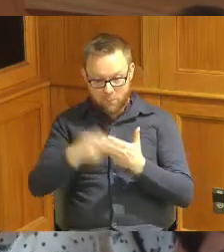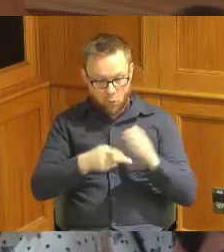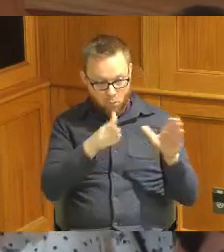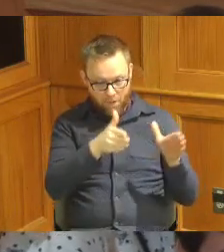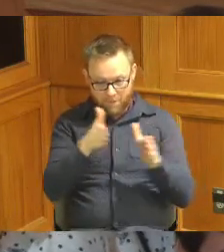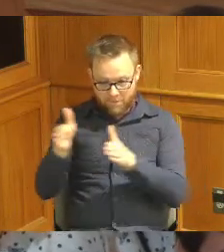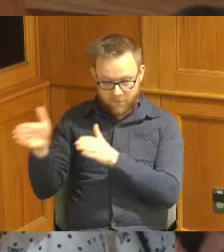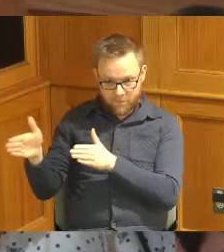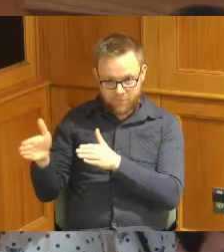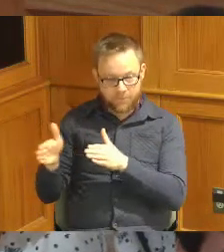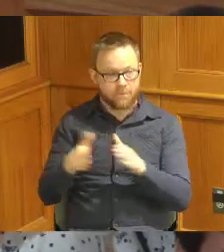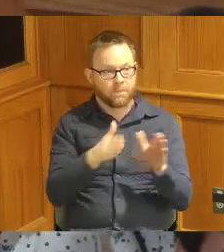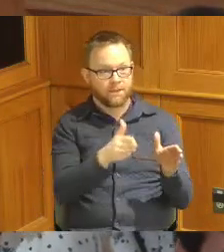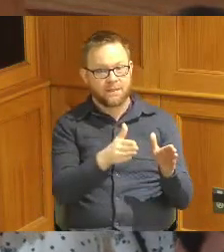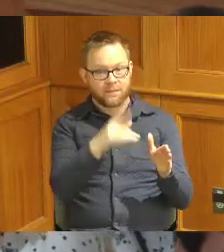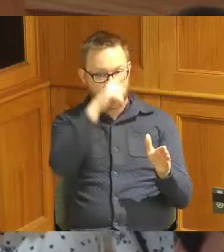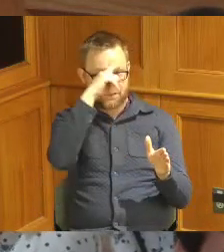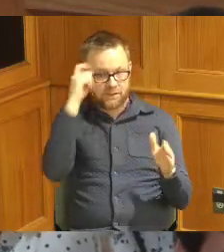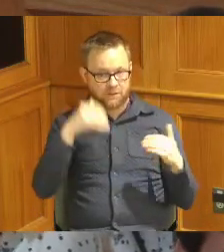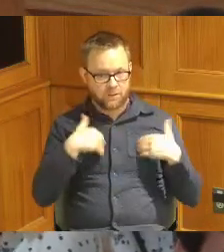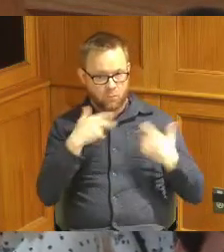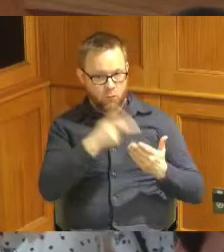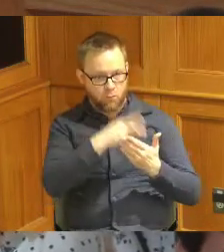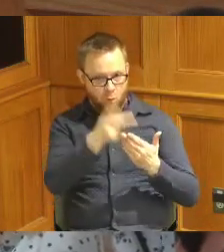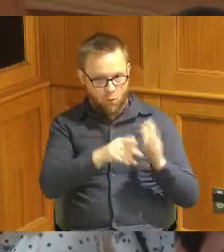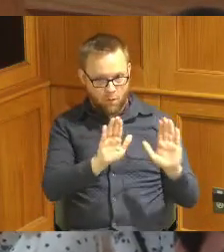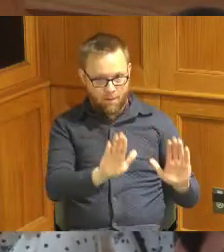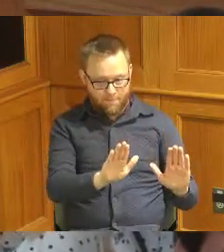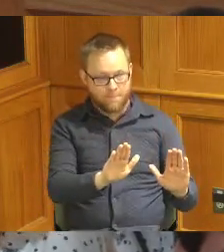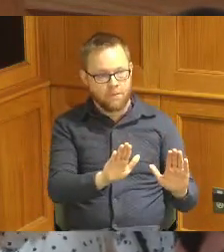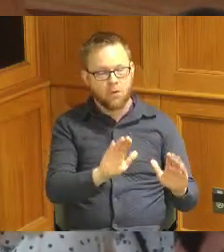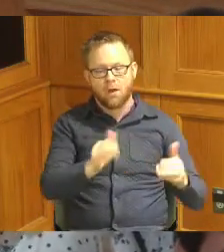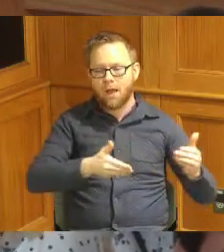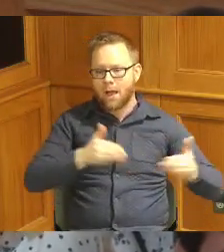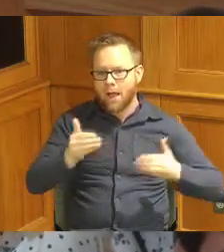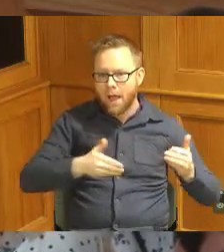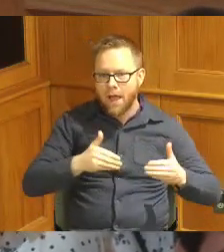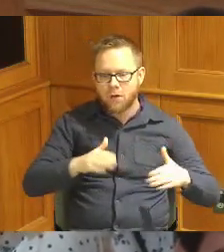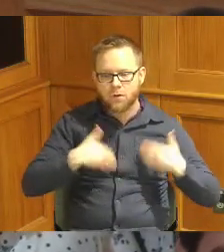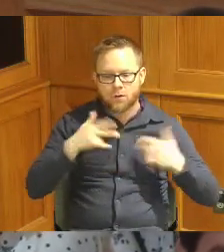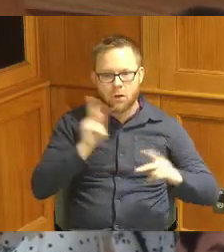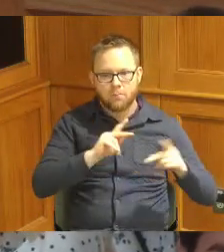the first is their summer youth program they will hire youth apprentices who paint murals